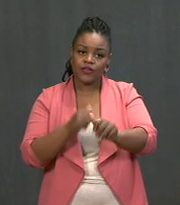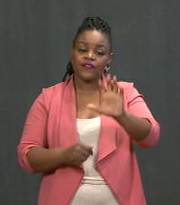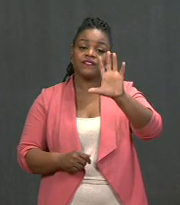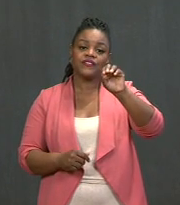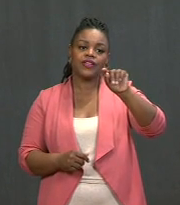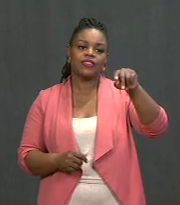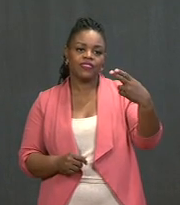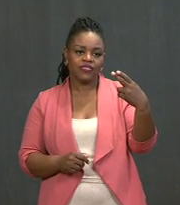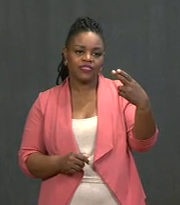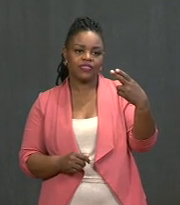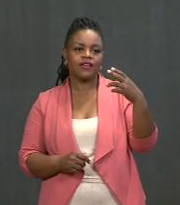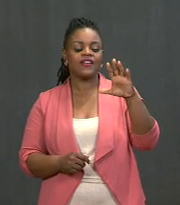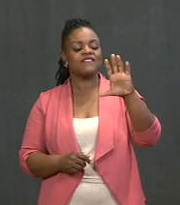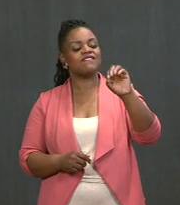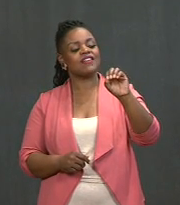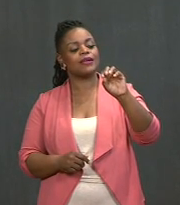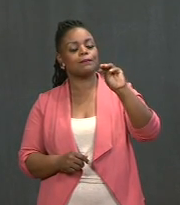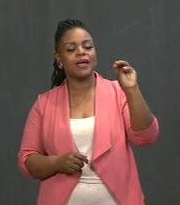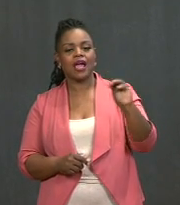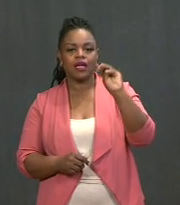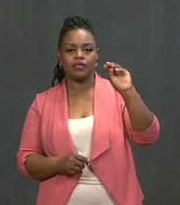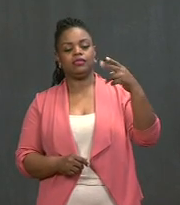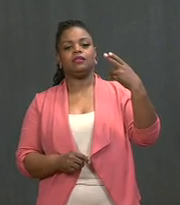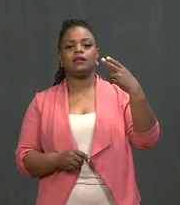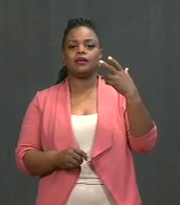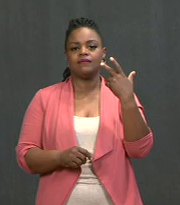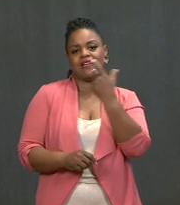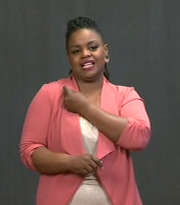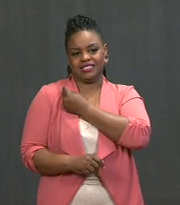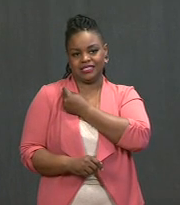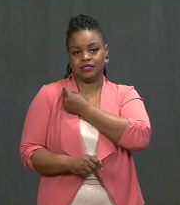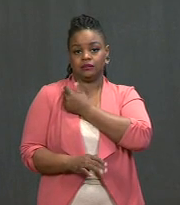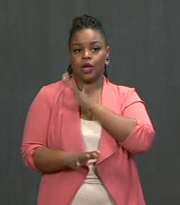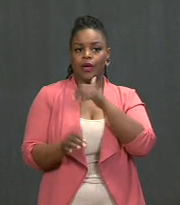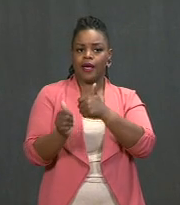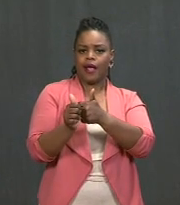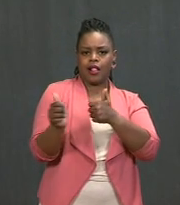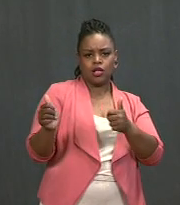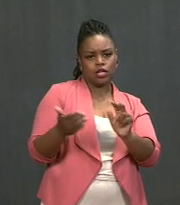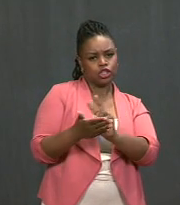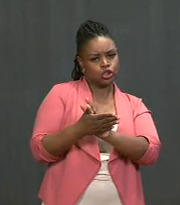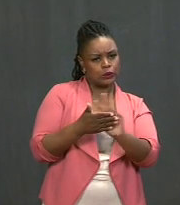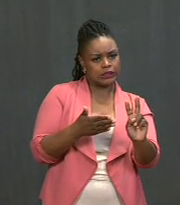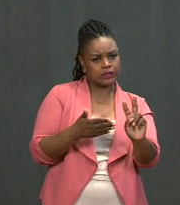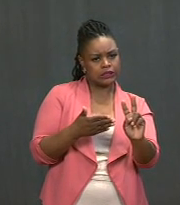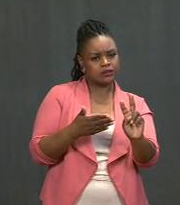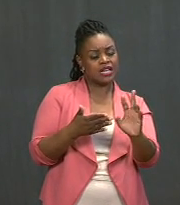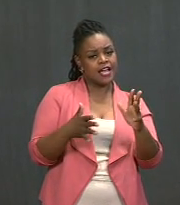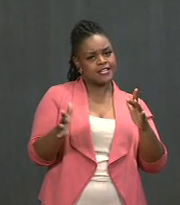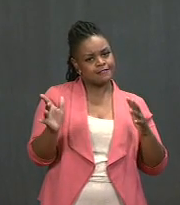and I'm already back to update you a little over two weeks -- two and a half weeks later. I promised in the beginning